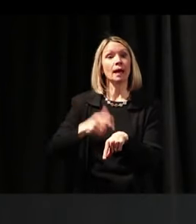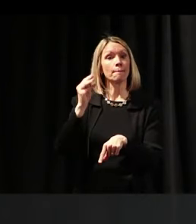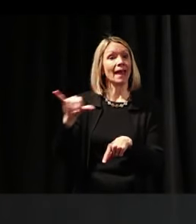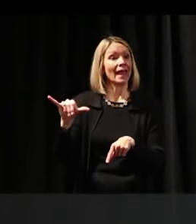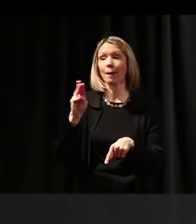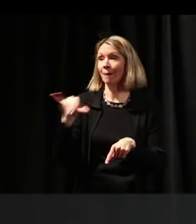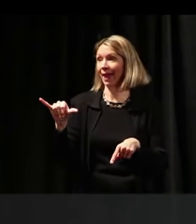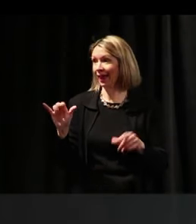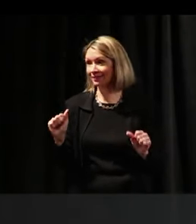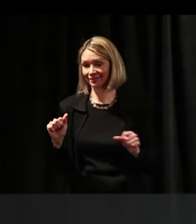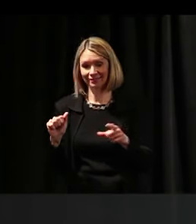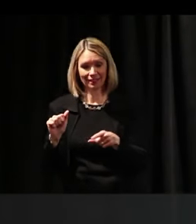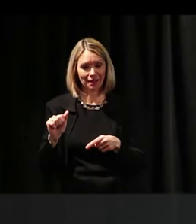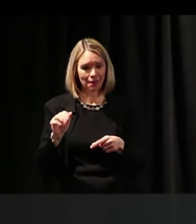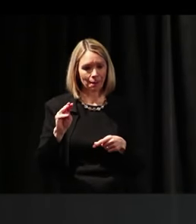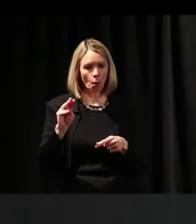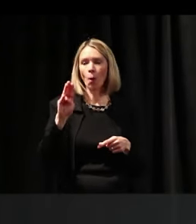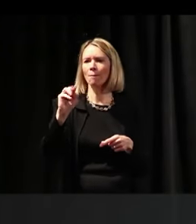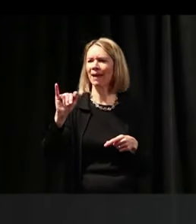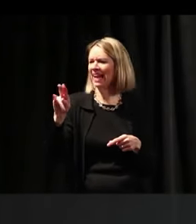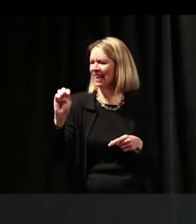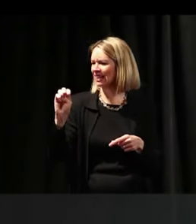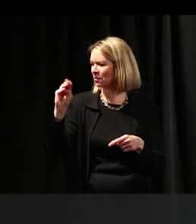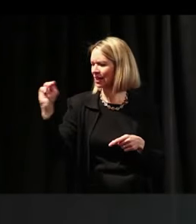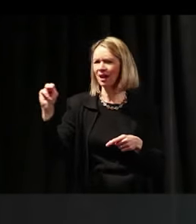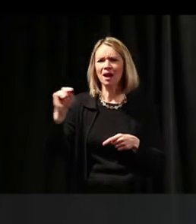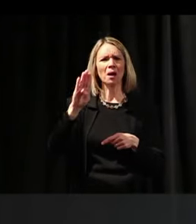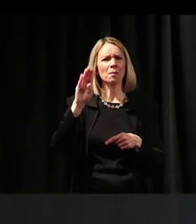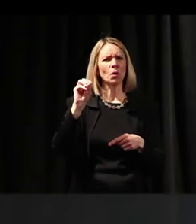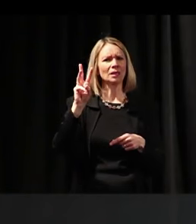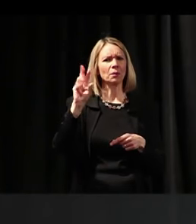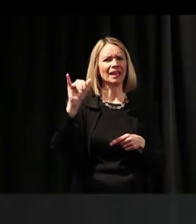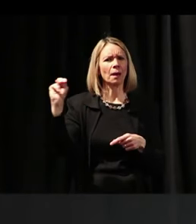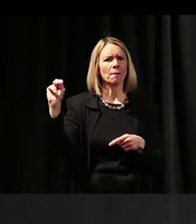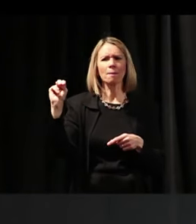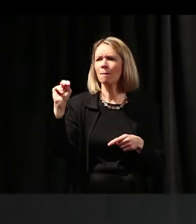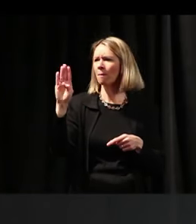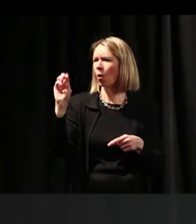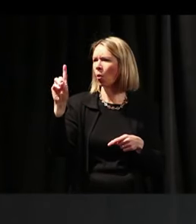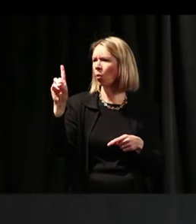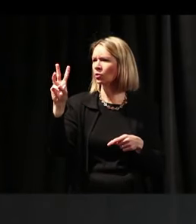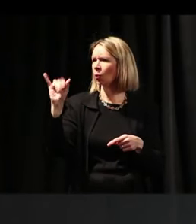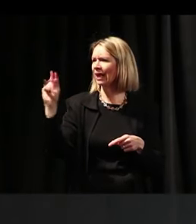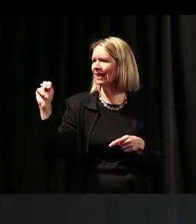one of those M states. Maine – I can't say the word, B O-W-I-N,